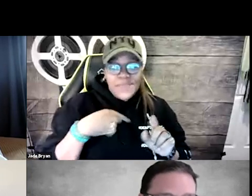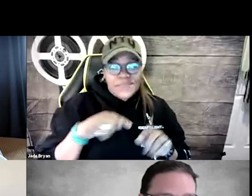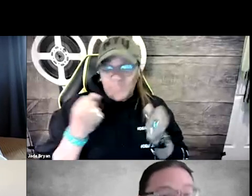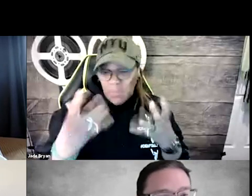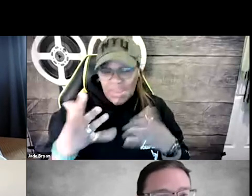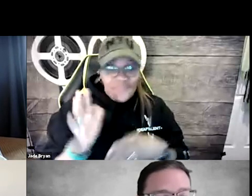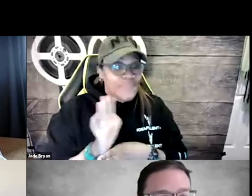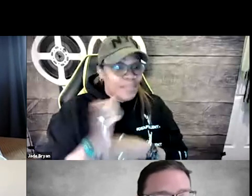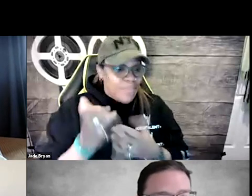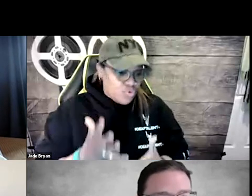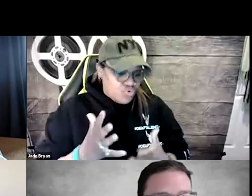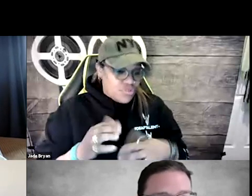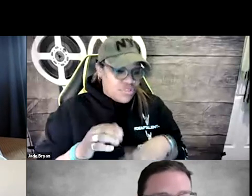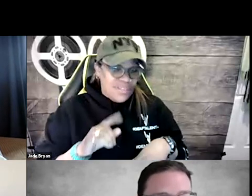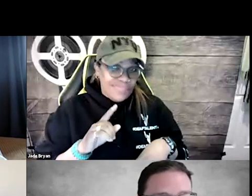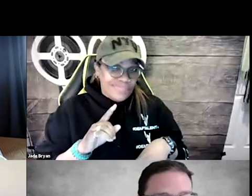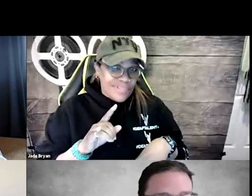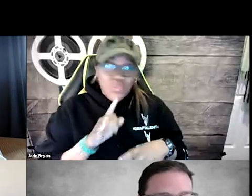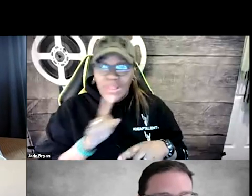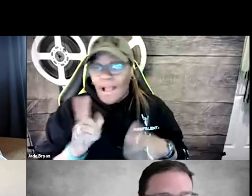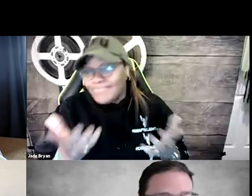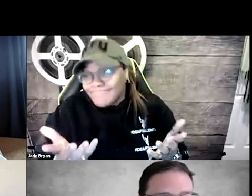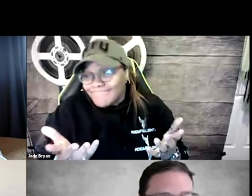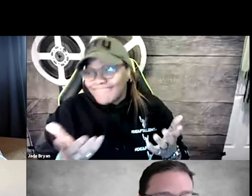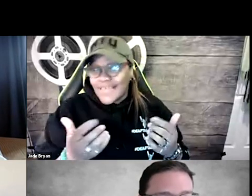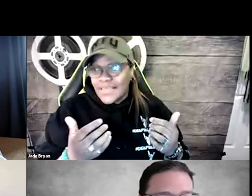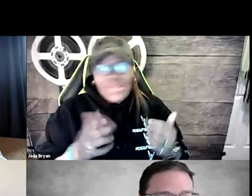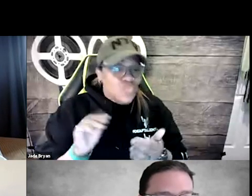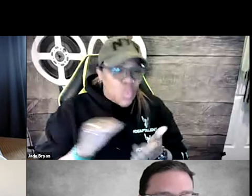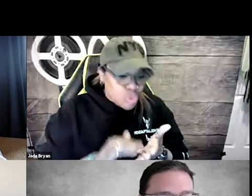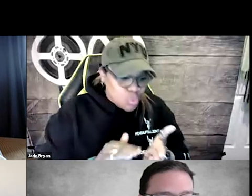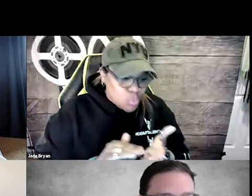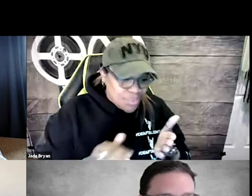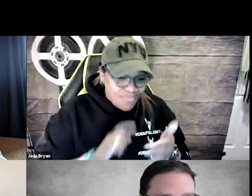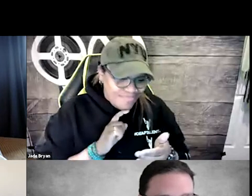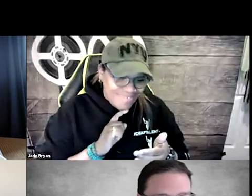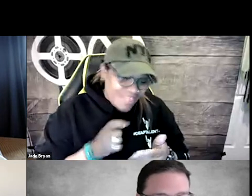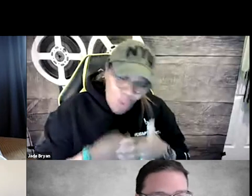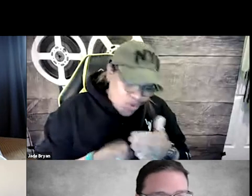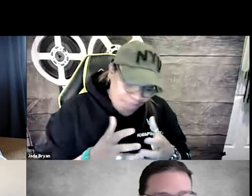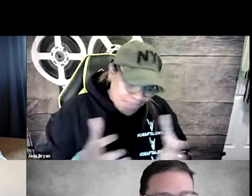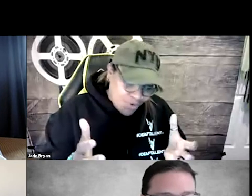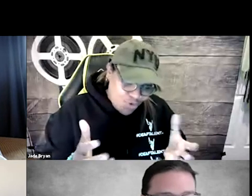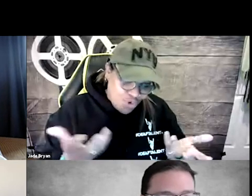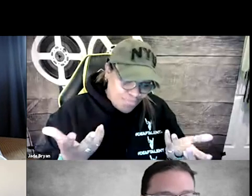but I do want to mention that many filmmakers really don't have an excuse.